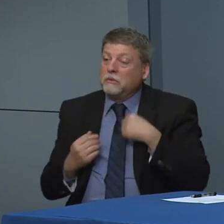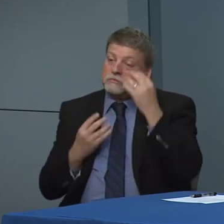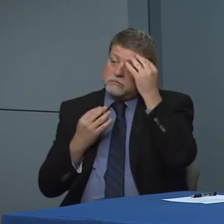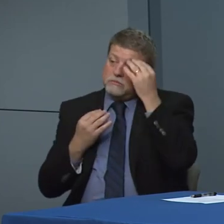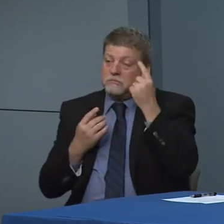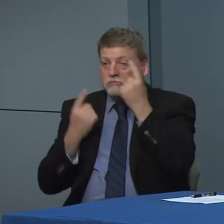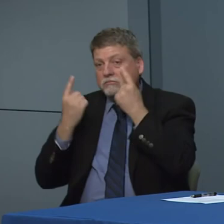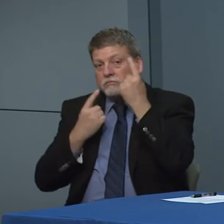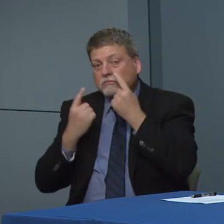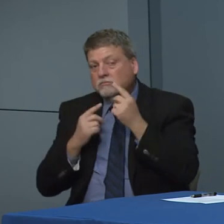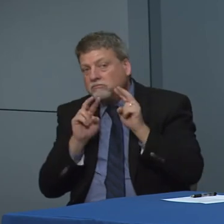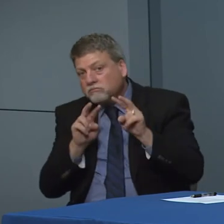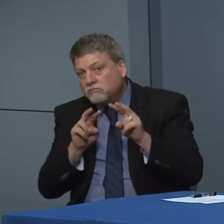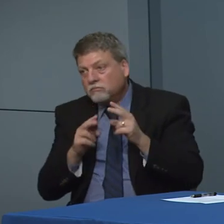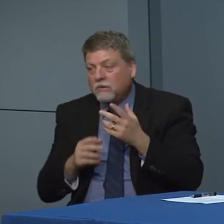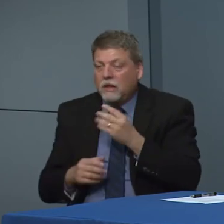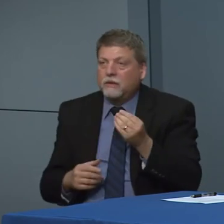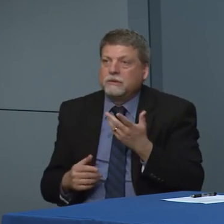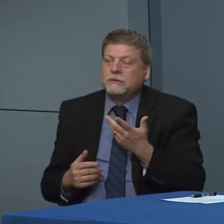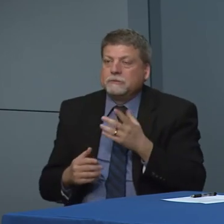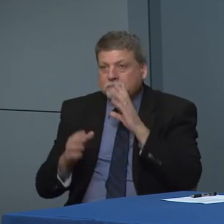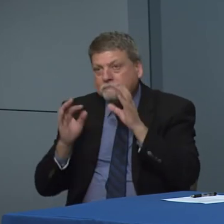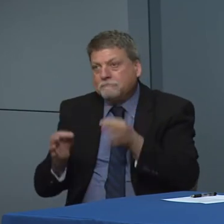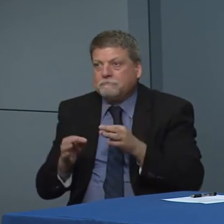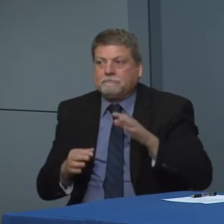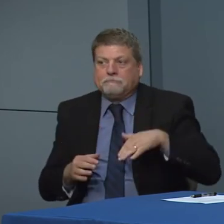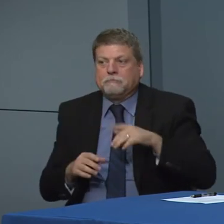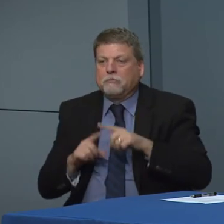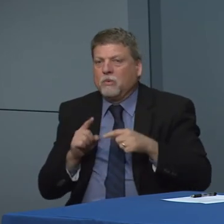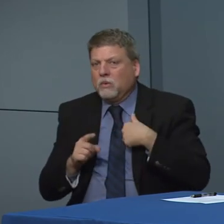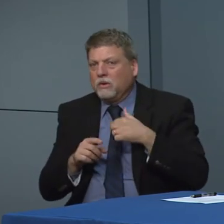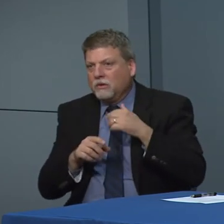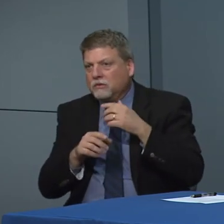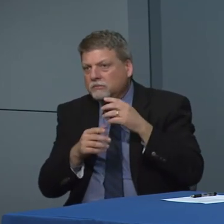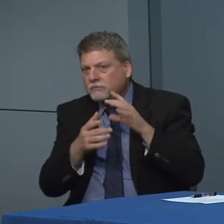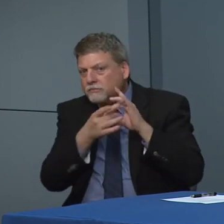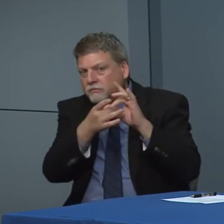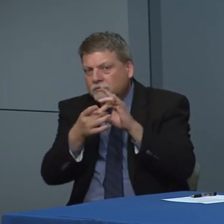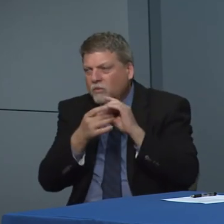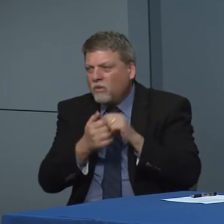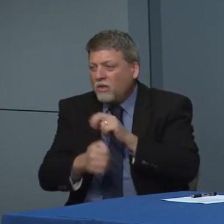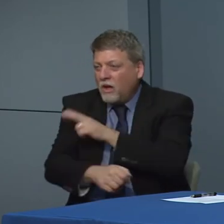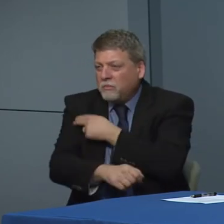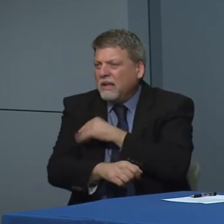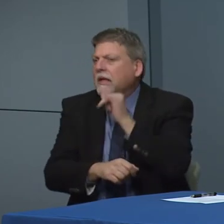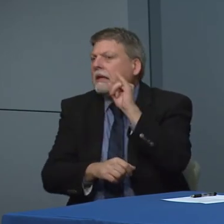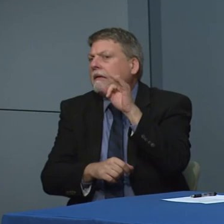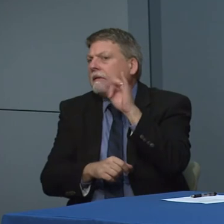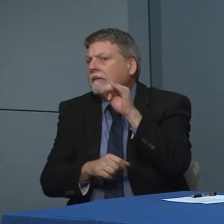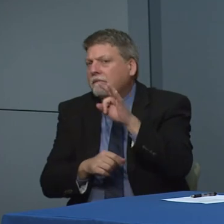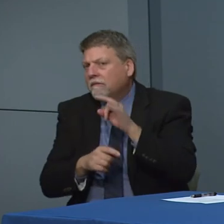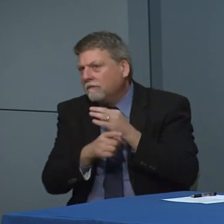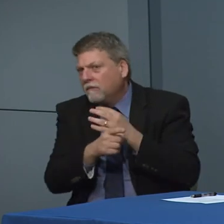so very much something our team is looking at and it's that we have been coordinating with our hospitals to understand what